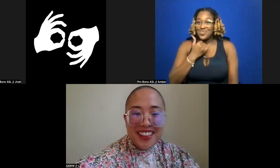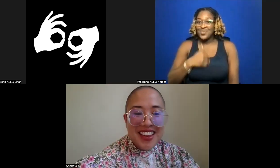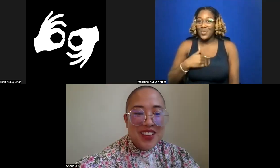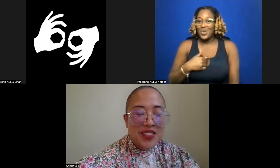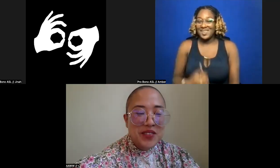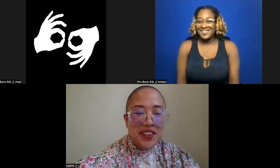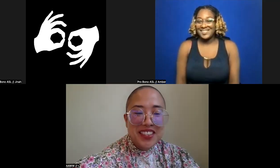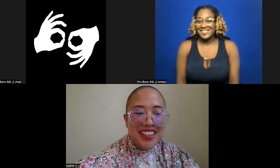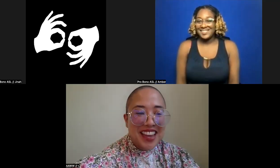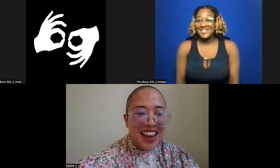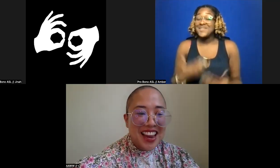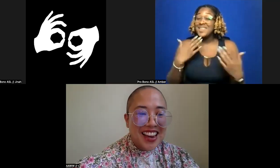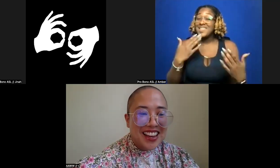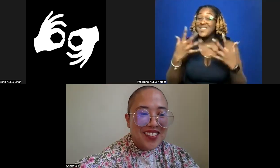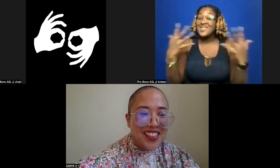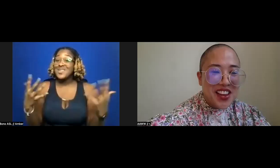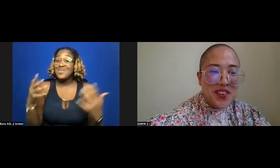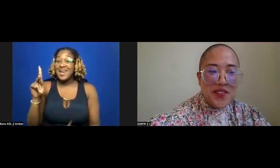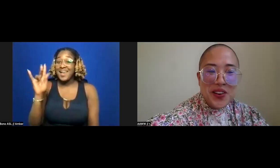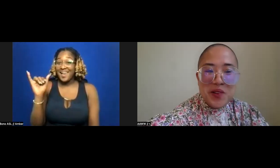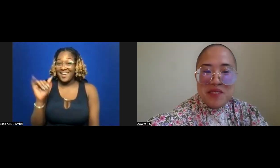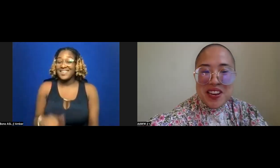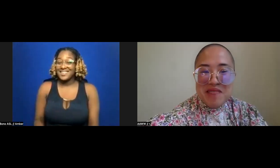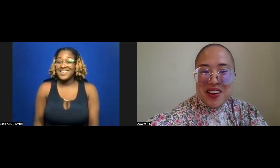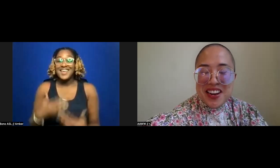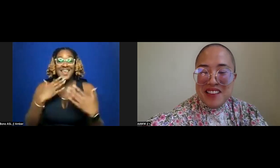Kay. Oop, sorry. Thank you so much to Kay, thank you for opening up our night